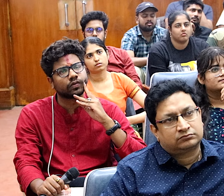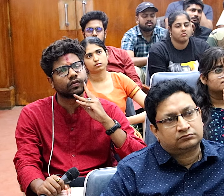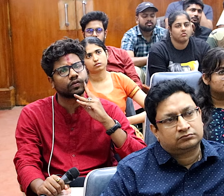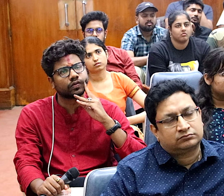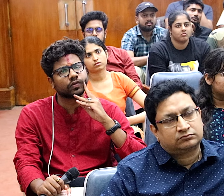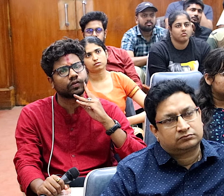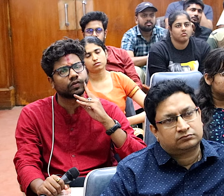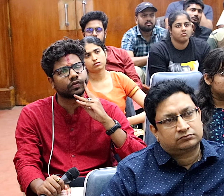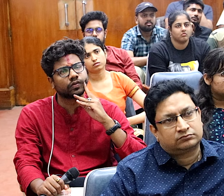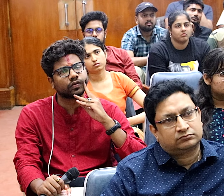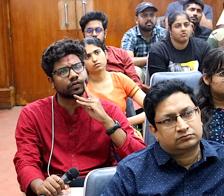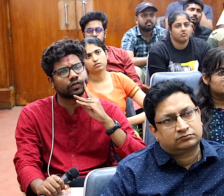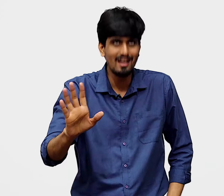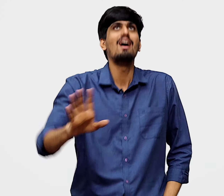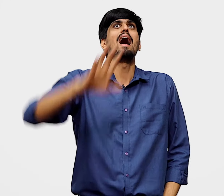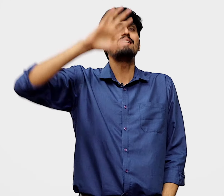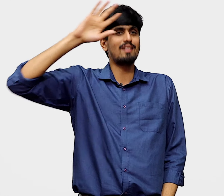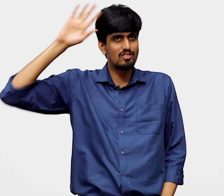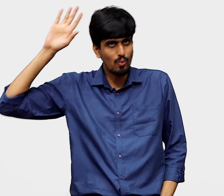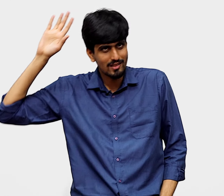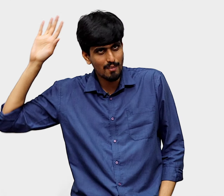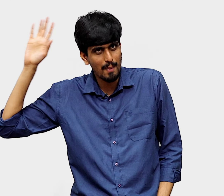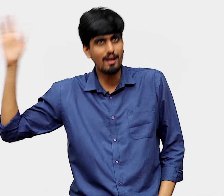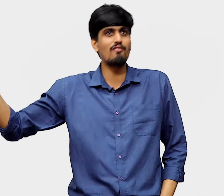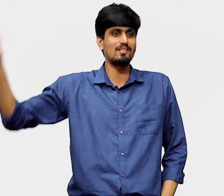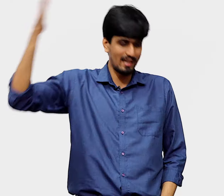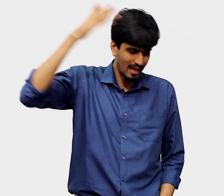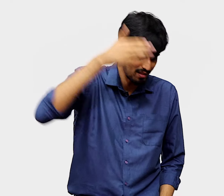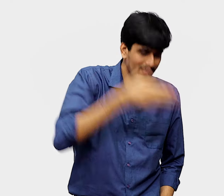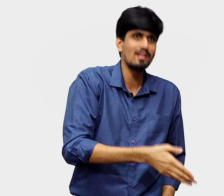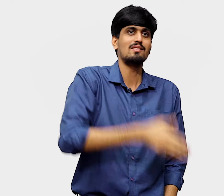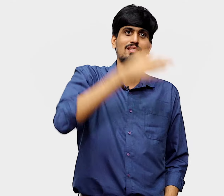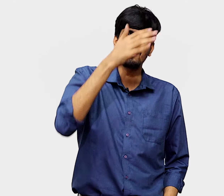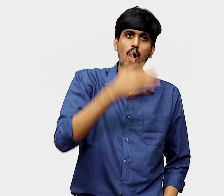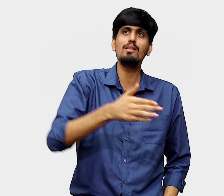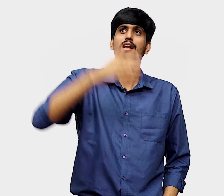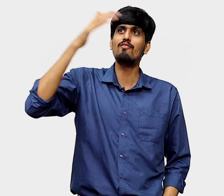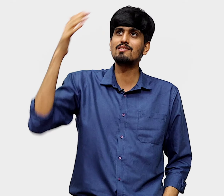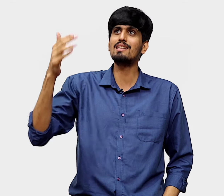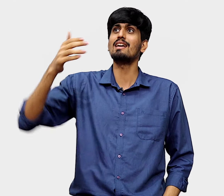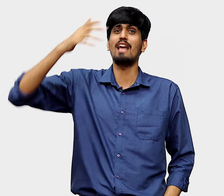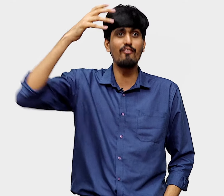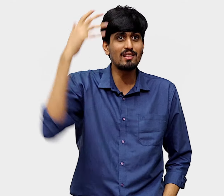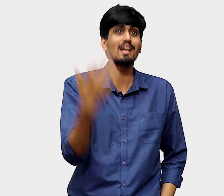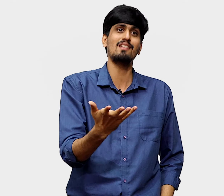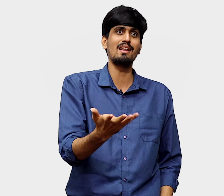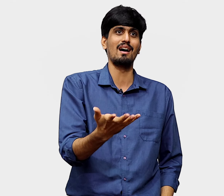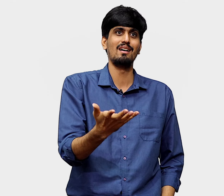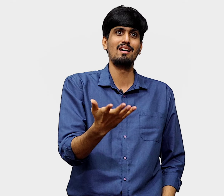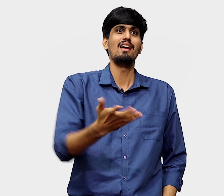No one is trying to destroy Indian culture and rich western people are investing in this just like how they're investing in everything else in India.